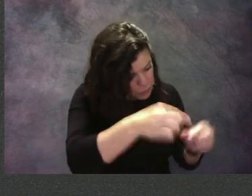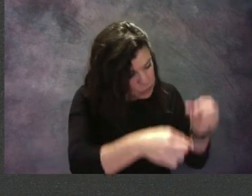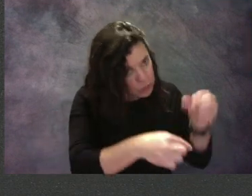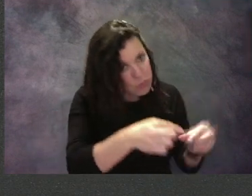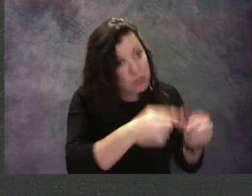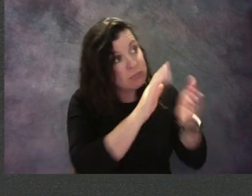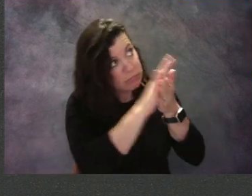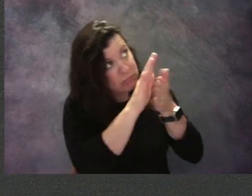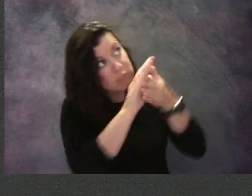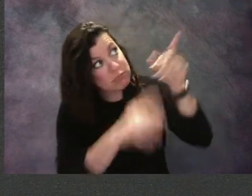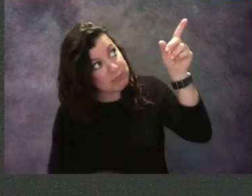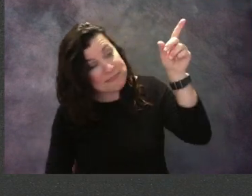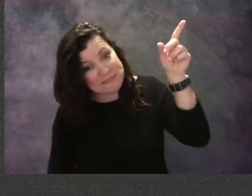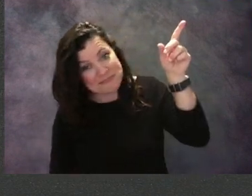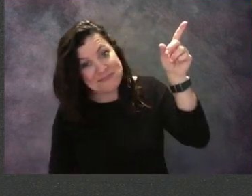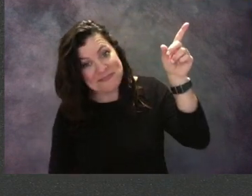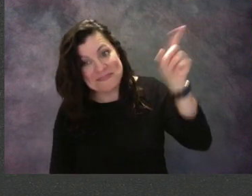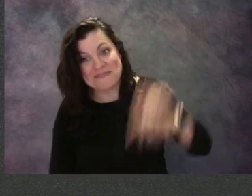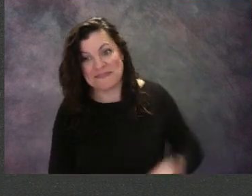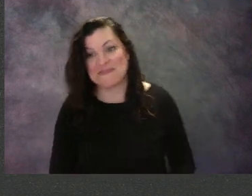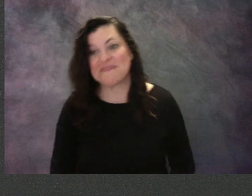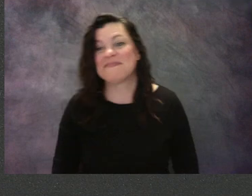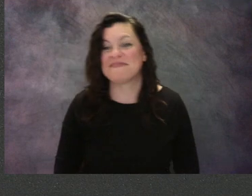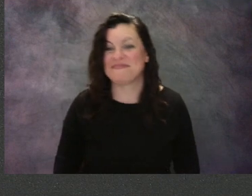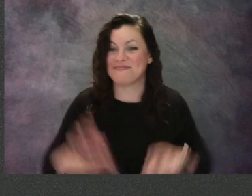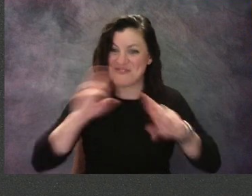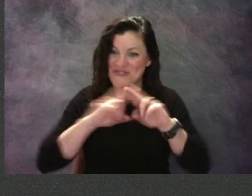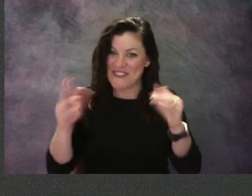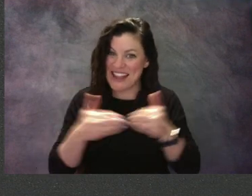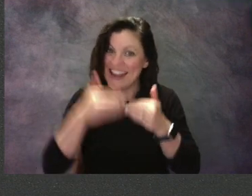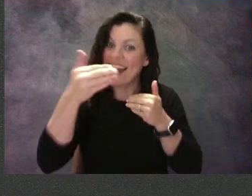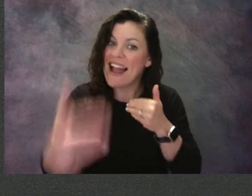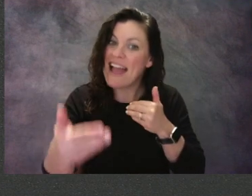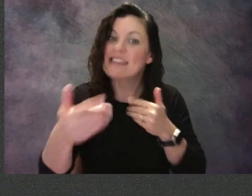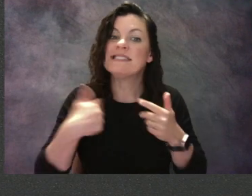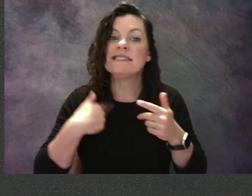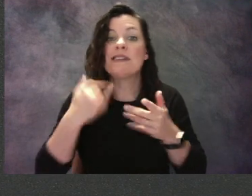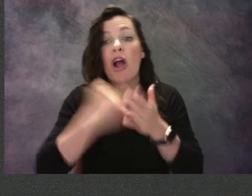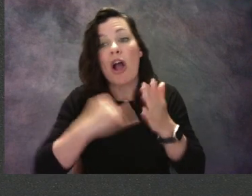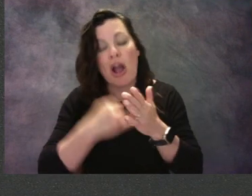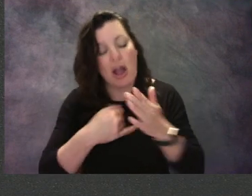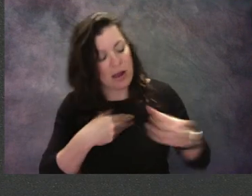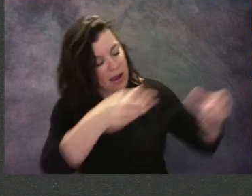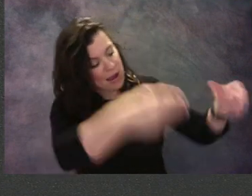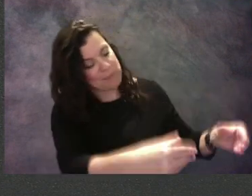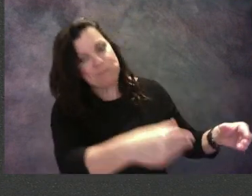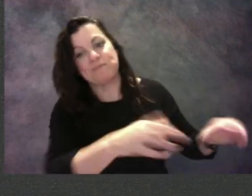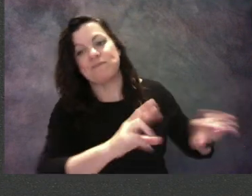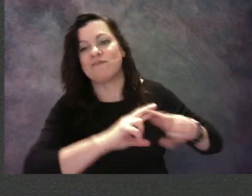so they'll be ready for the next time. That'll also be great if somebody else wants to use them.